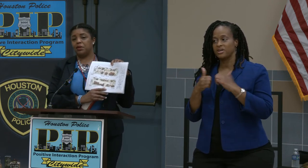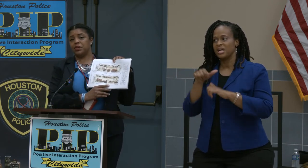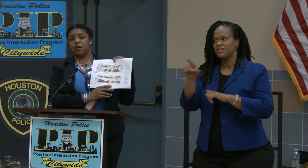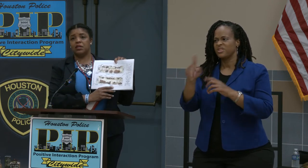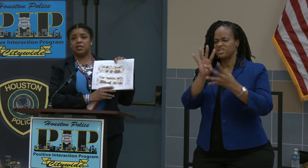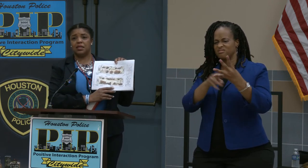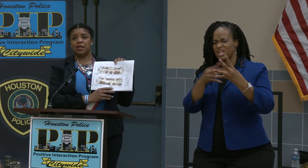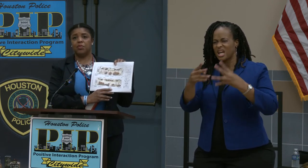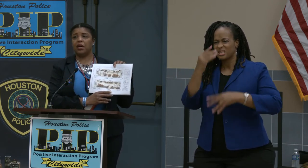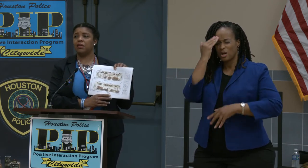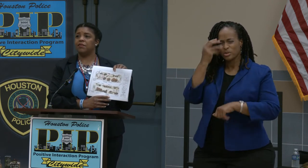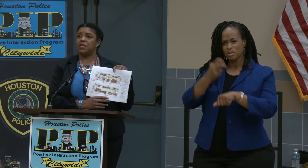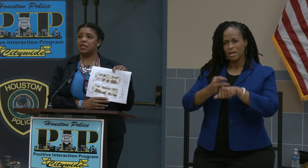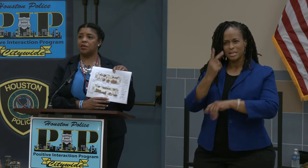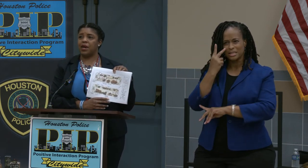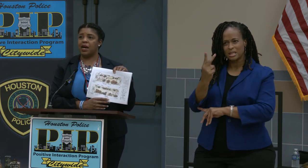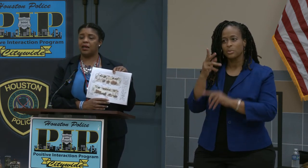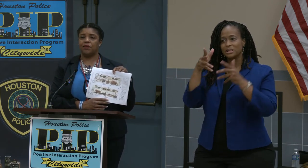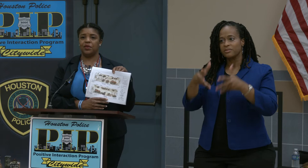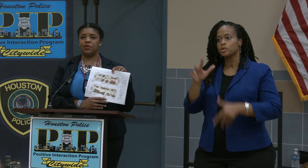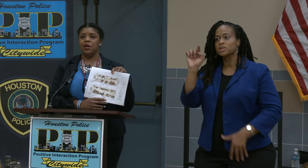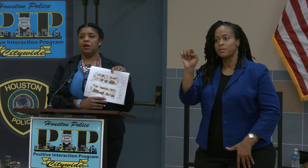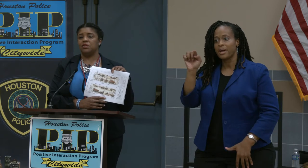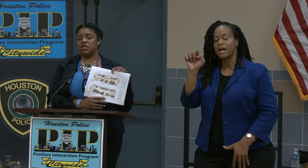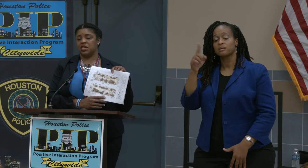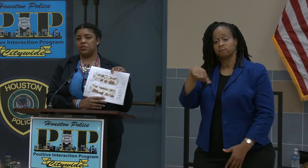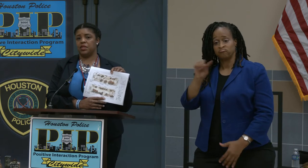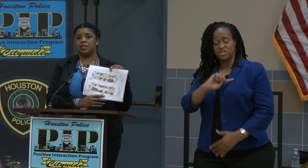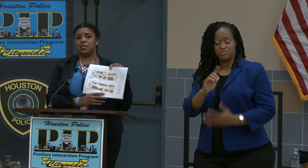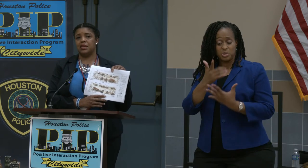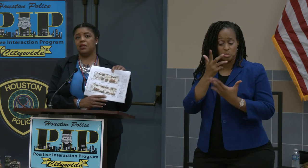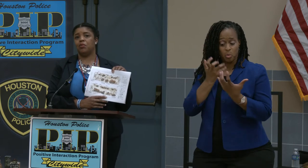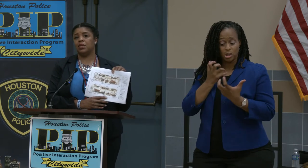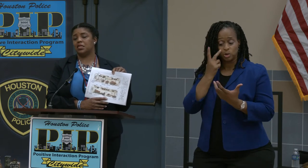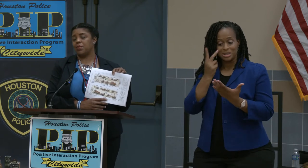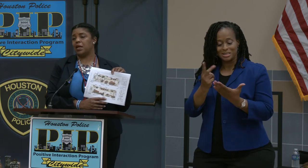know it's hard to see, but I'll leave these in the back if you are interested to see what this might